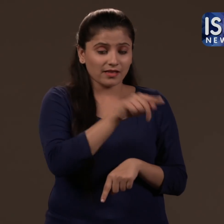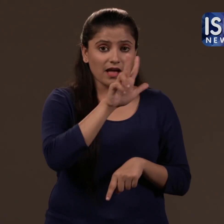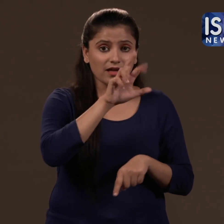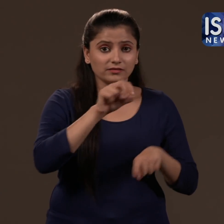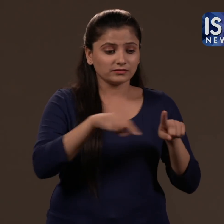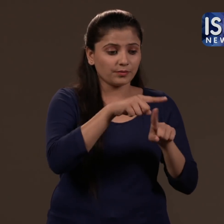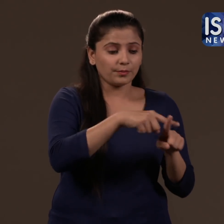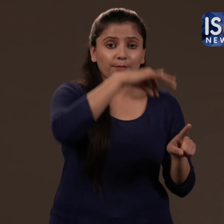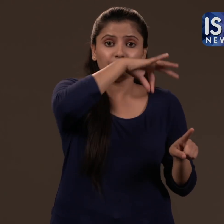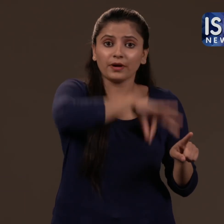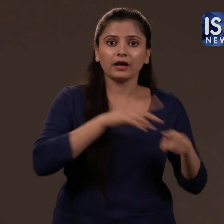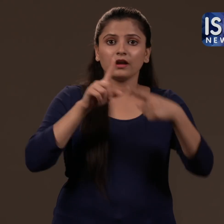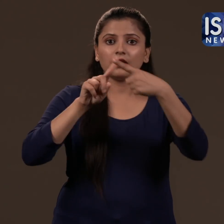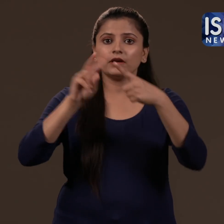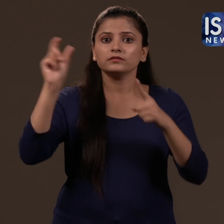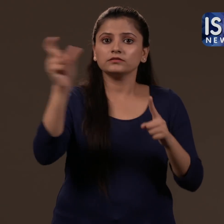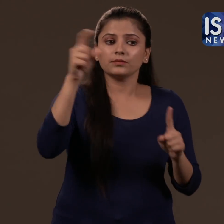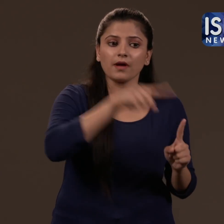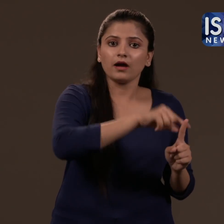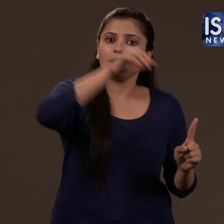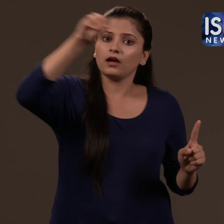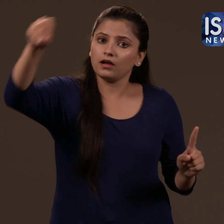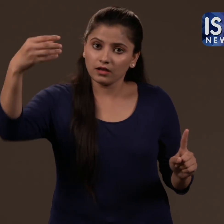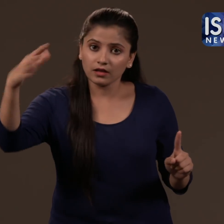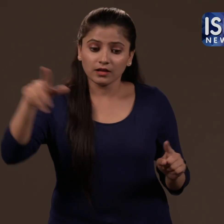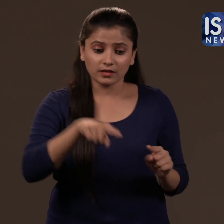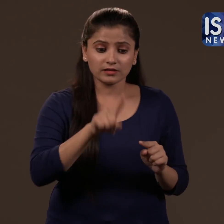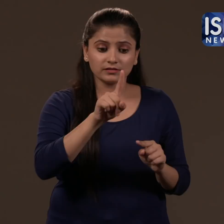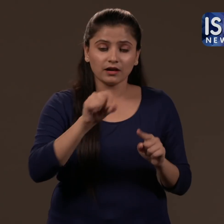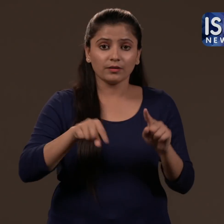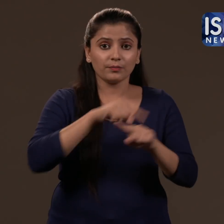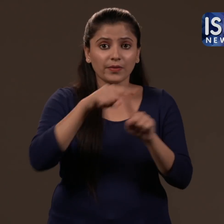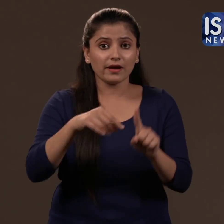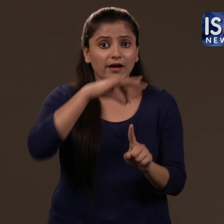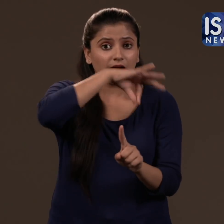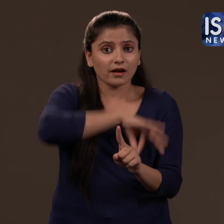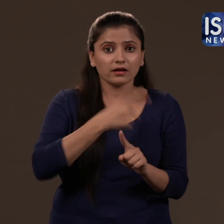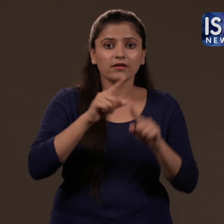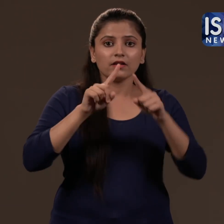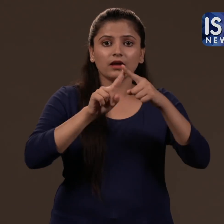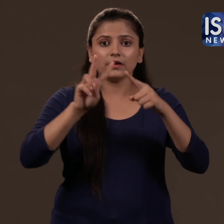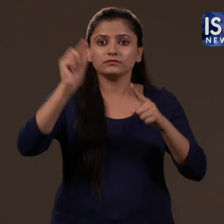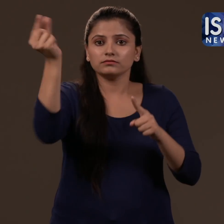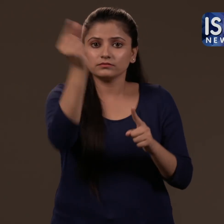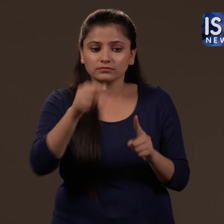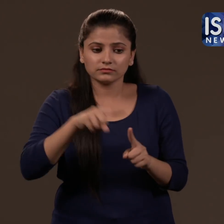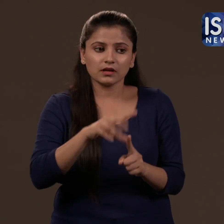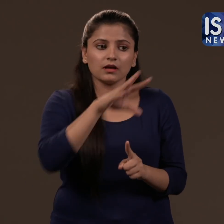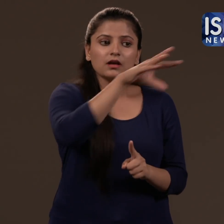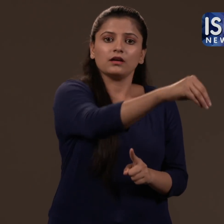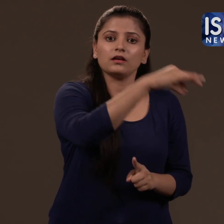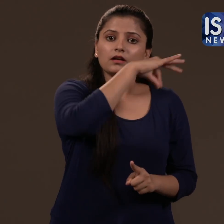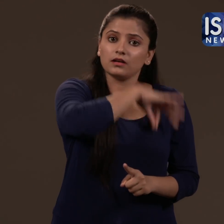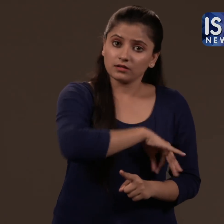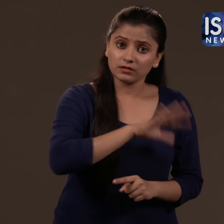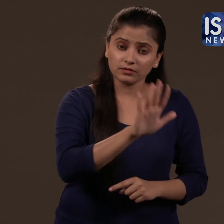Which means 80% of the income will go to the channels and only 10% will be given to the cable operators.